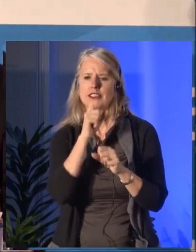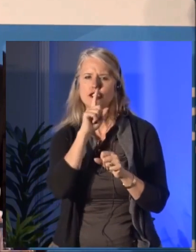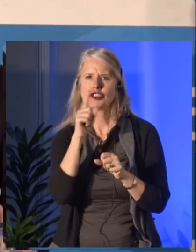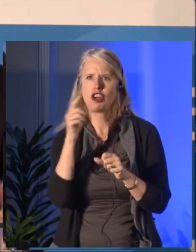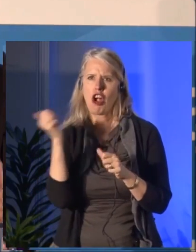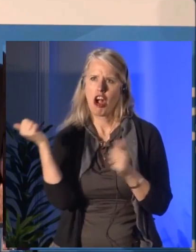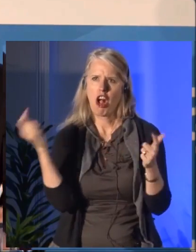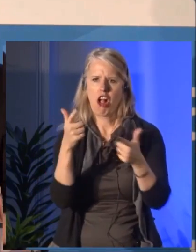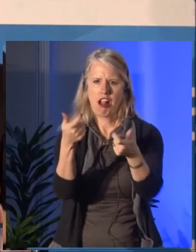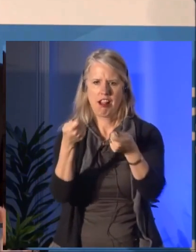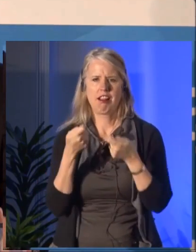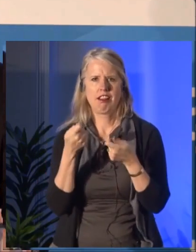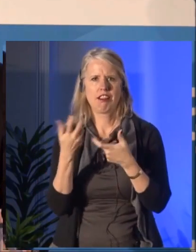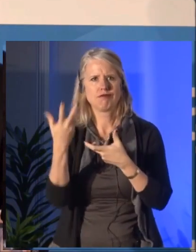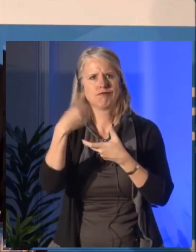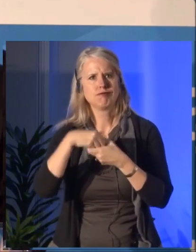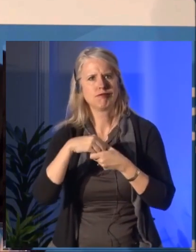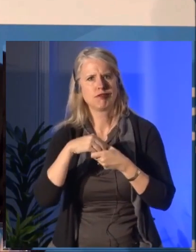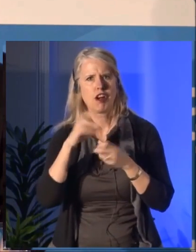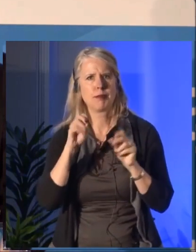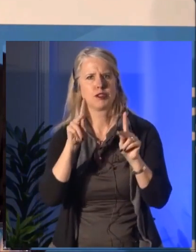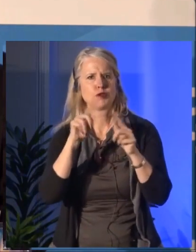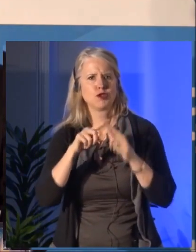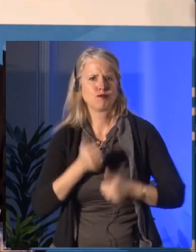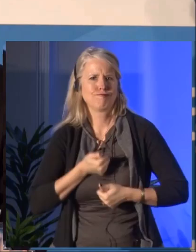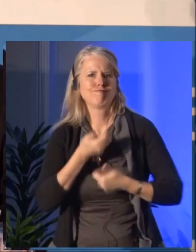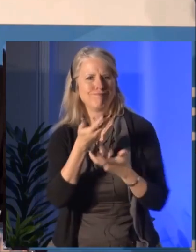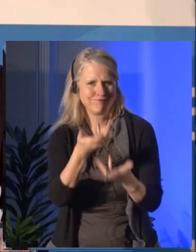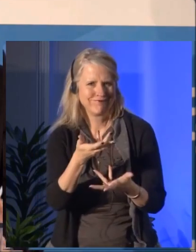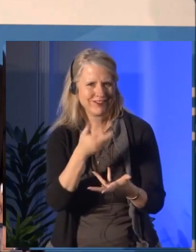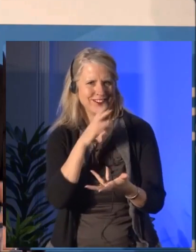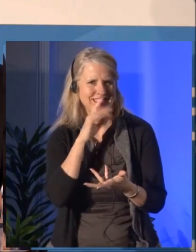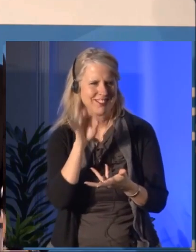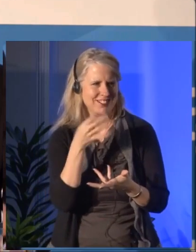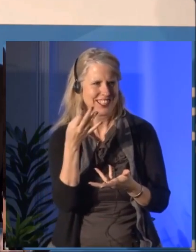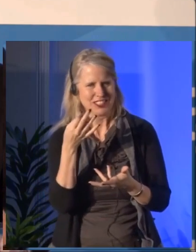It created six national non-disciplinary programs [french language being spoken in background].